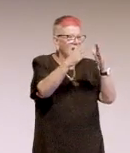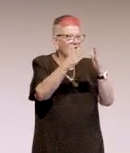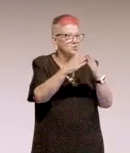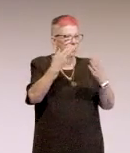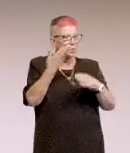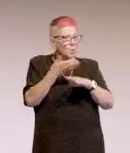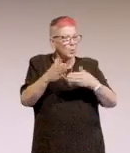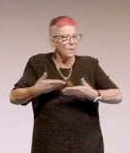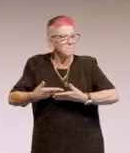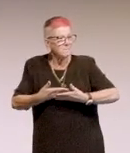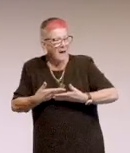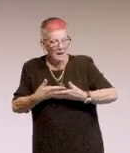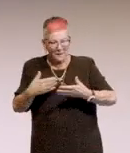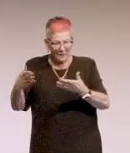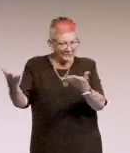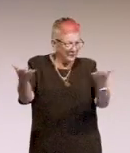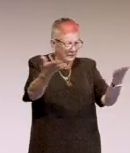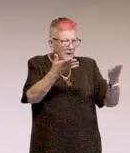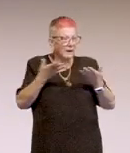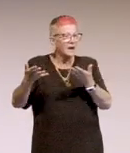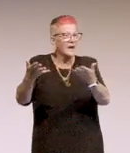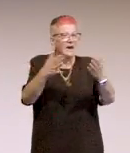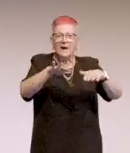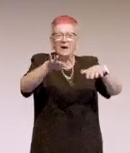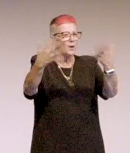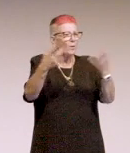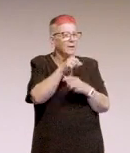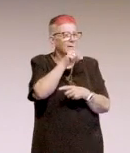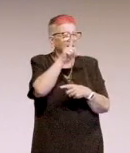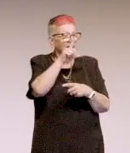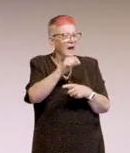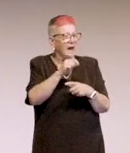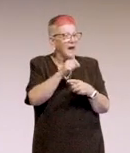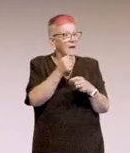and anybody that can bring those scenarios